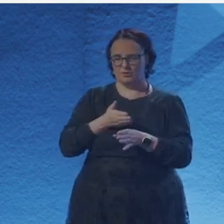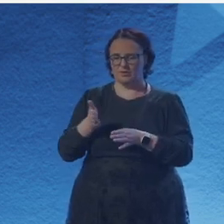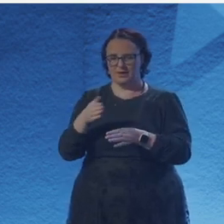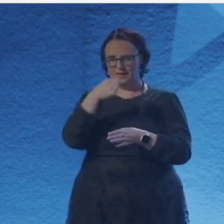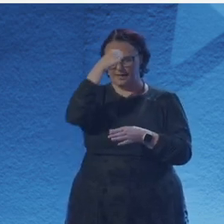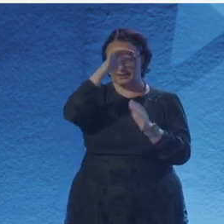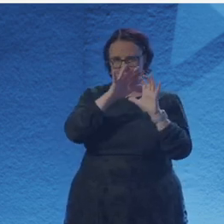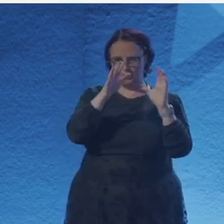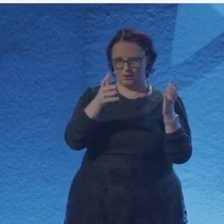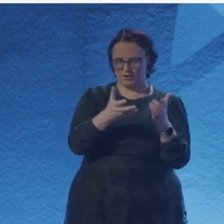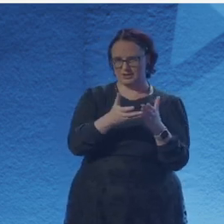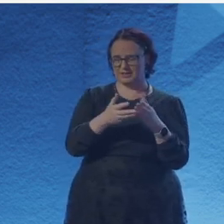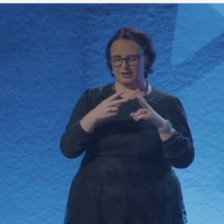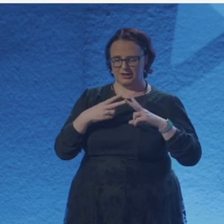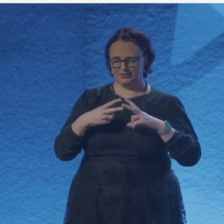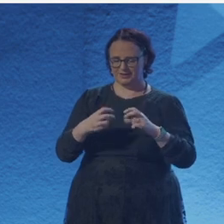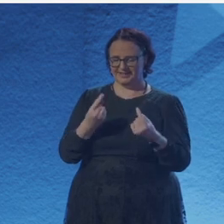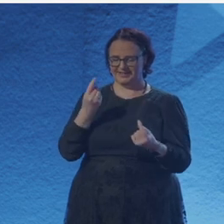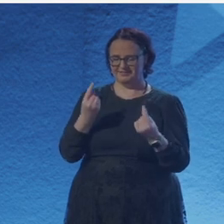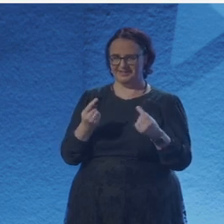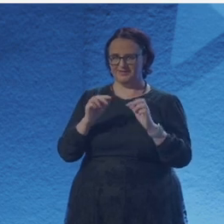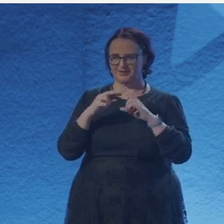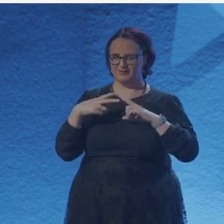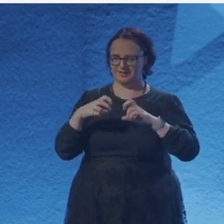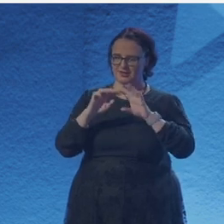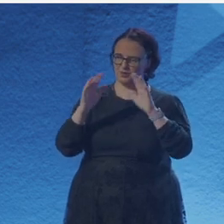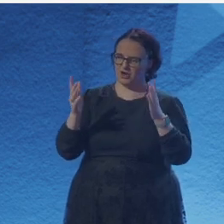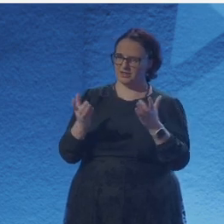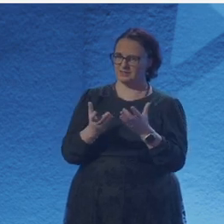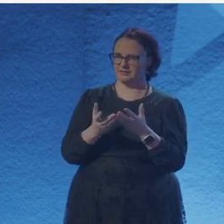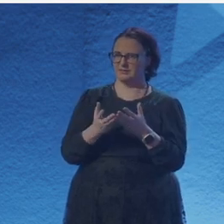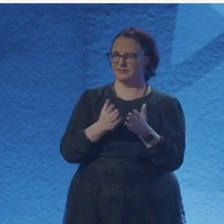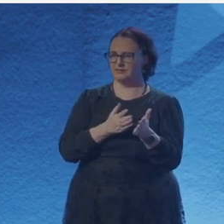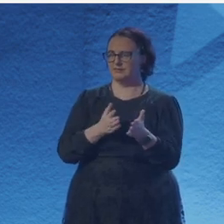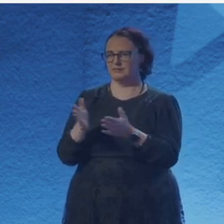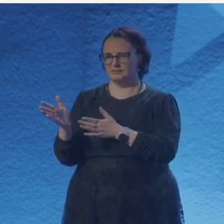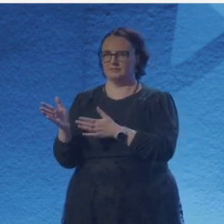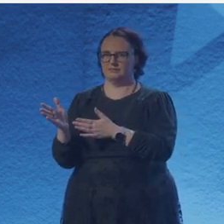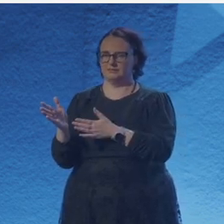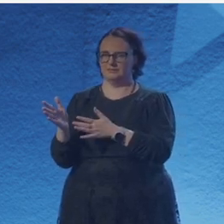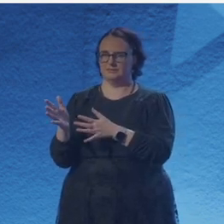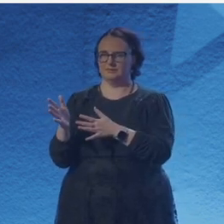But you have these events, these physics and poetry events and your launches. So you have engaged with science communication through creativity.